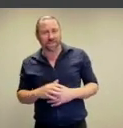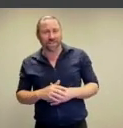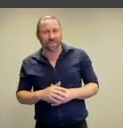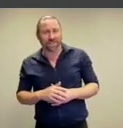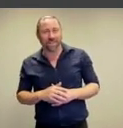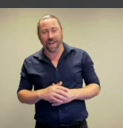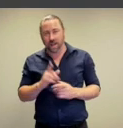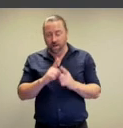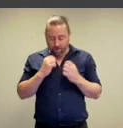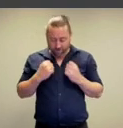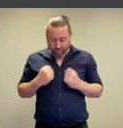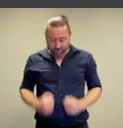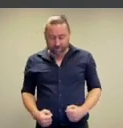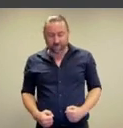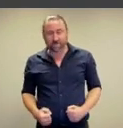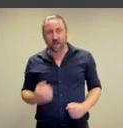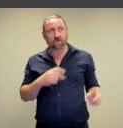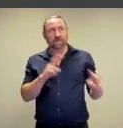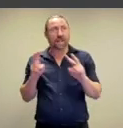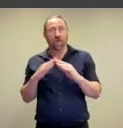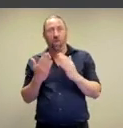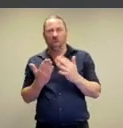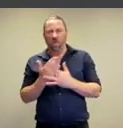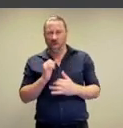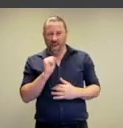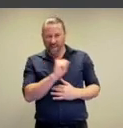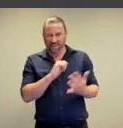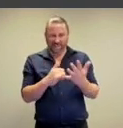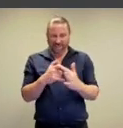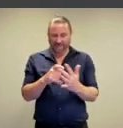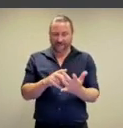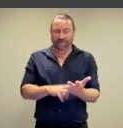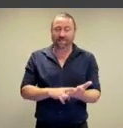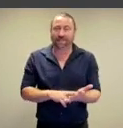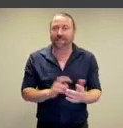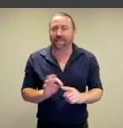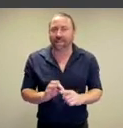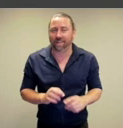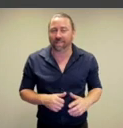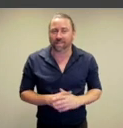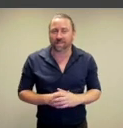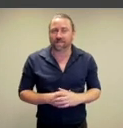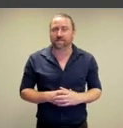in order to experience the world through